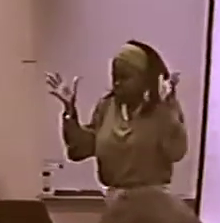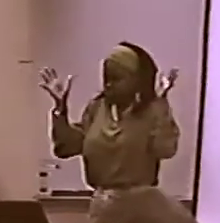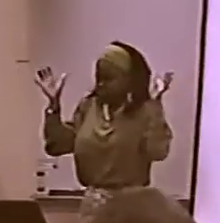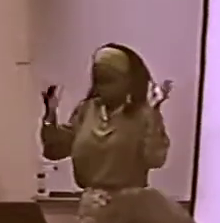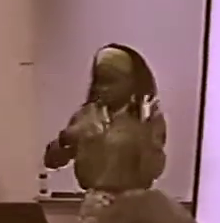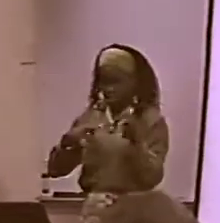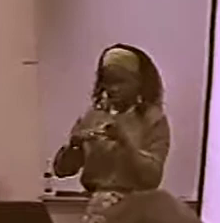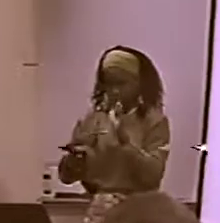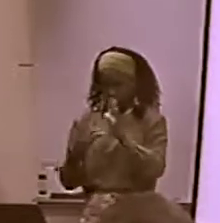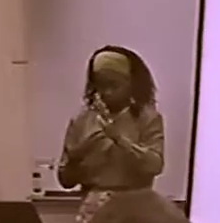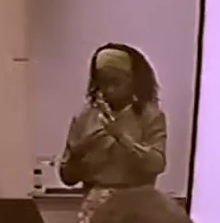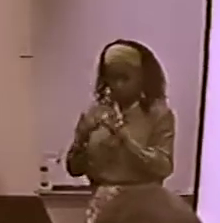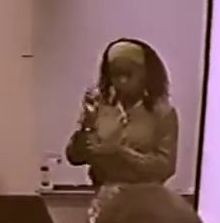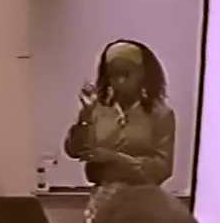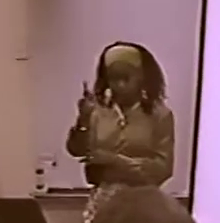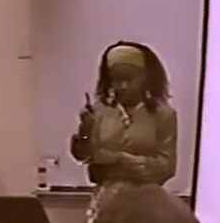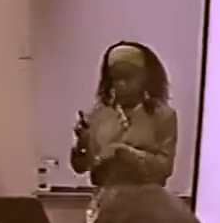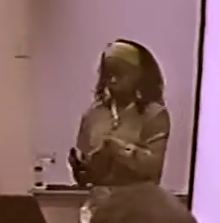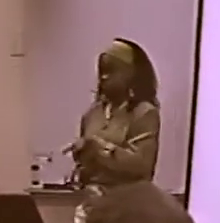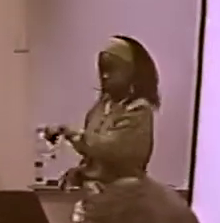ANY VEHICLE THAT EXPRESSES YOURSELF...